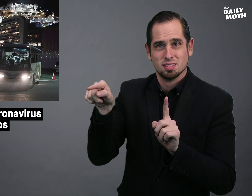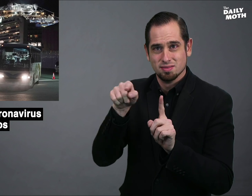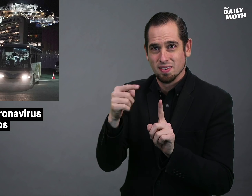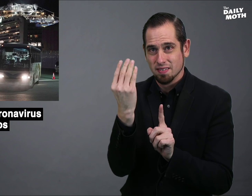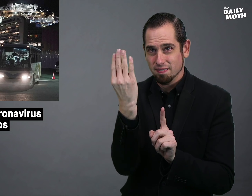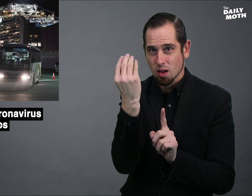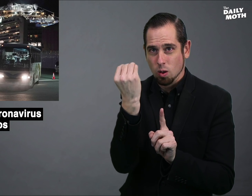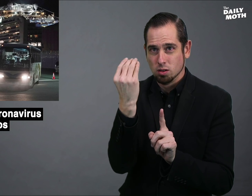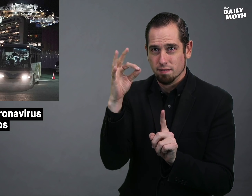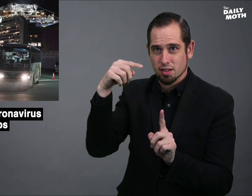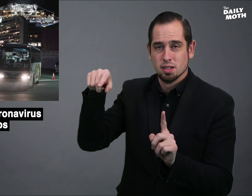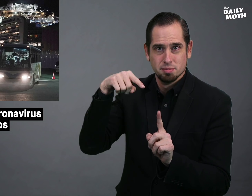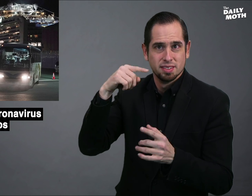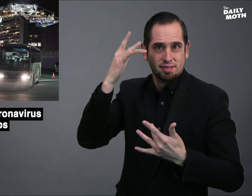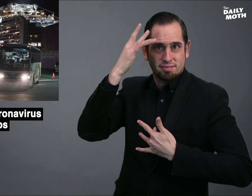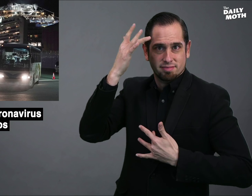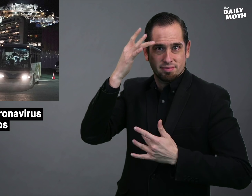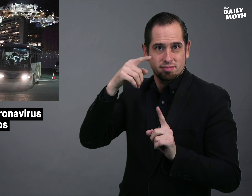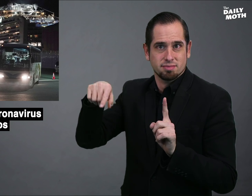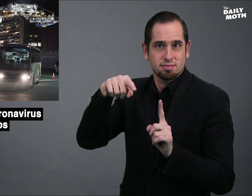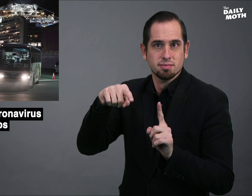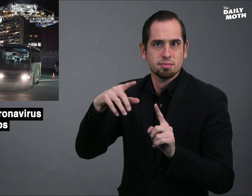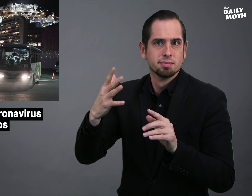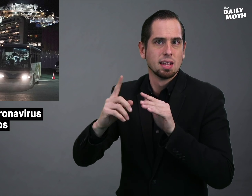among them 14 who are infected,